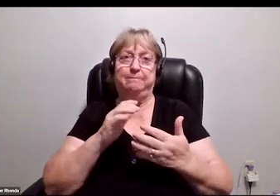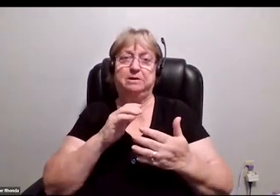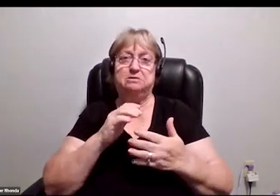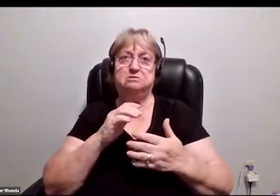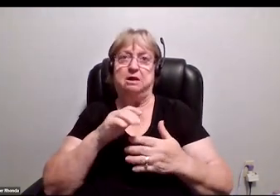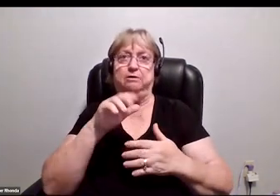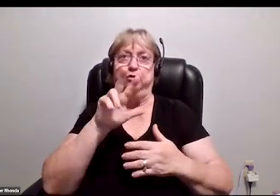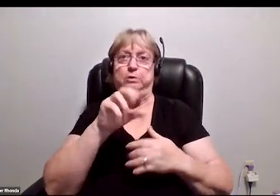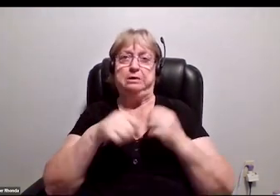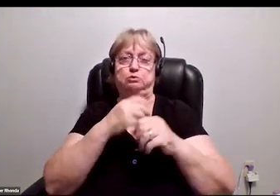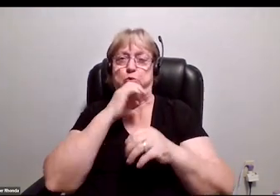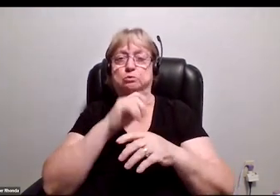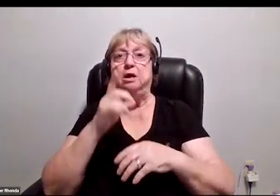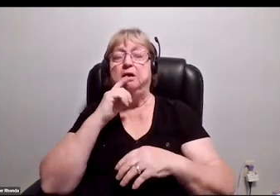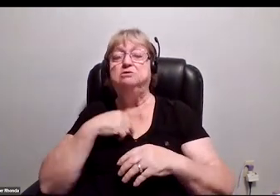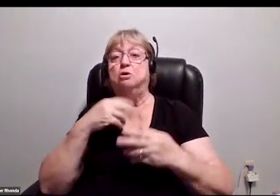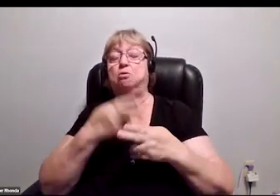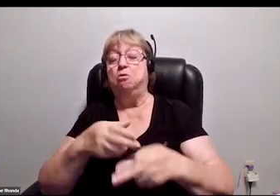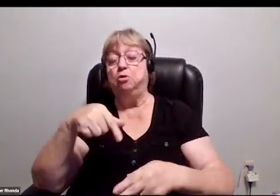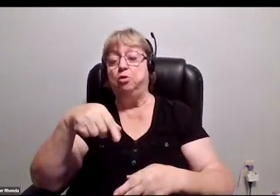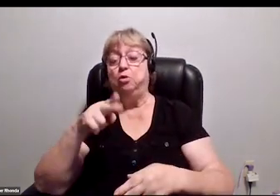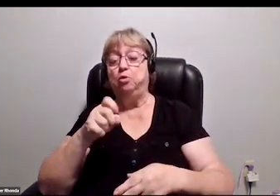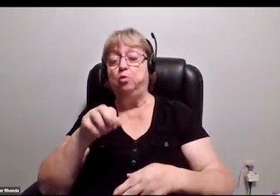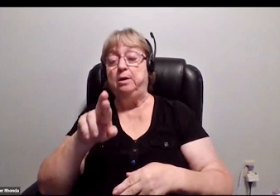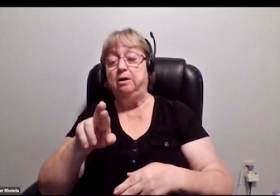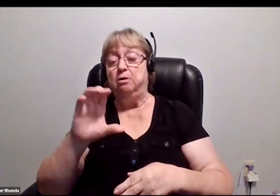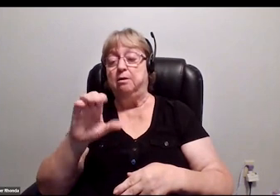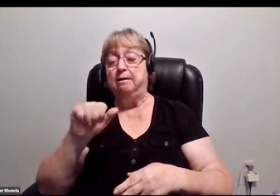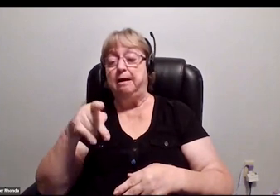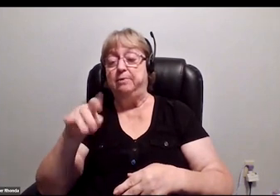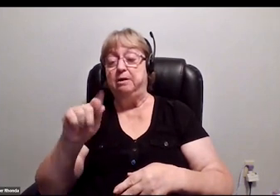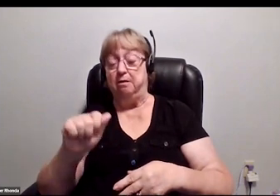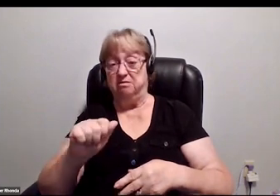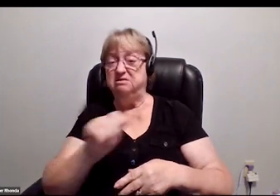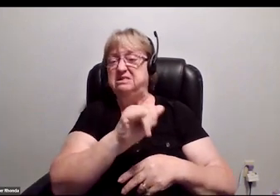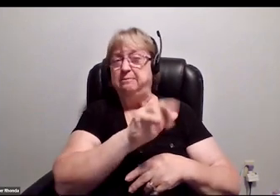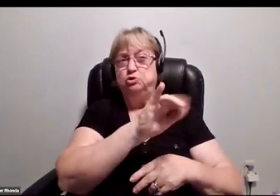They're called Queer Capita, and they are what RAMPD is, but for the LGBTQ community.